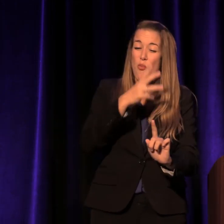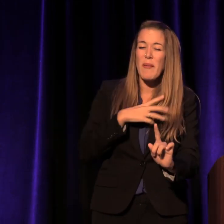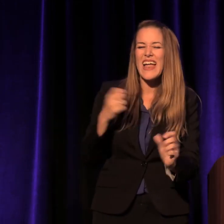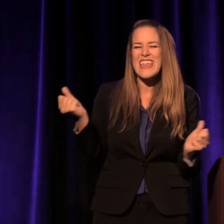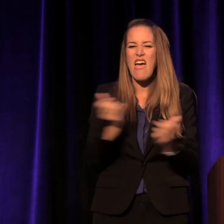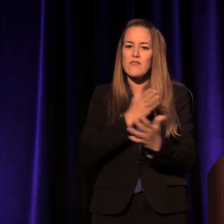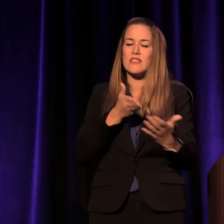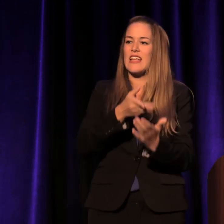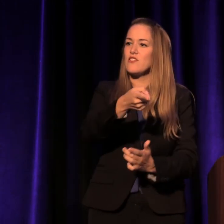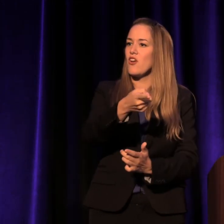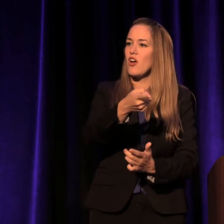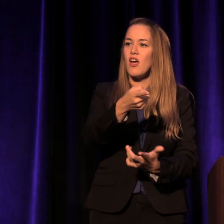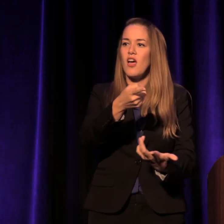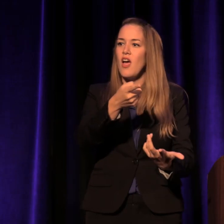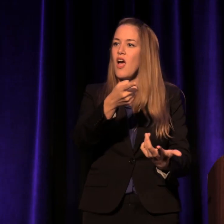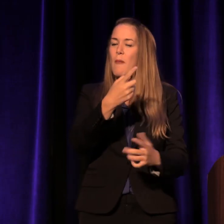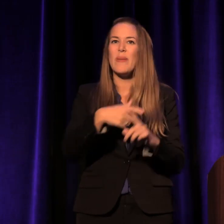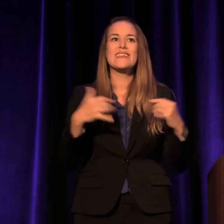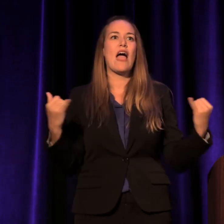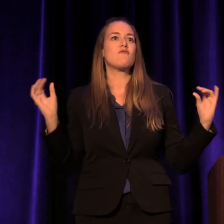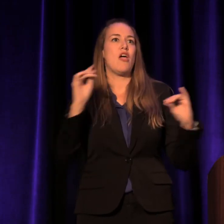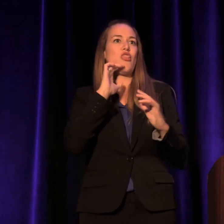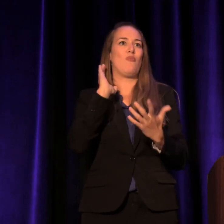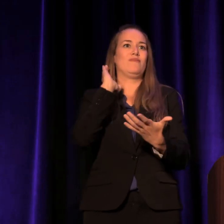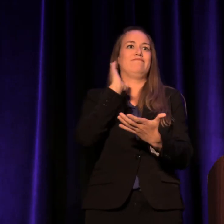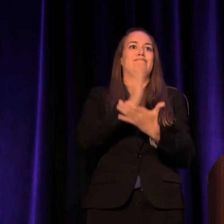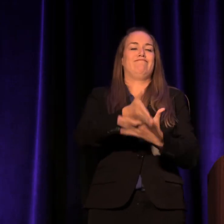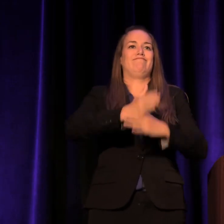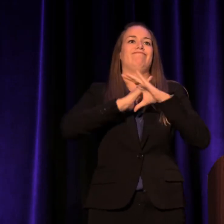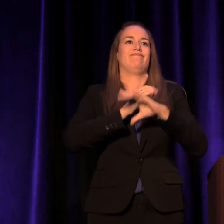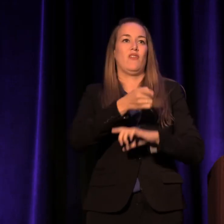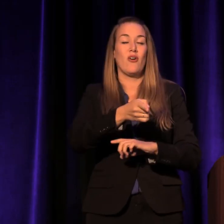nothing stopping her, except all the people who tried,